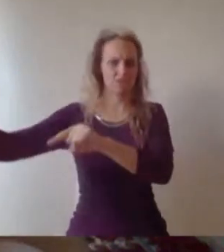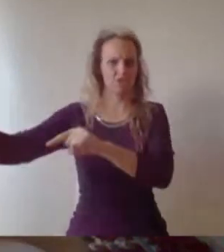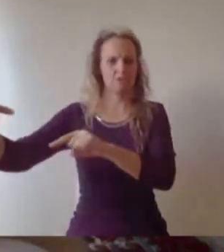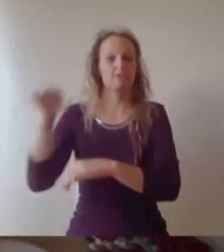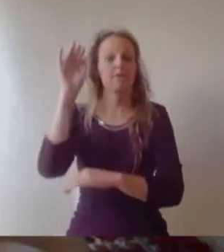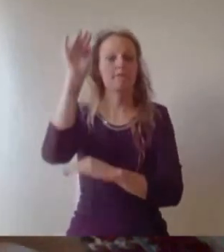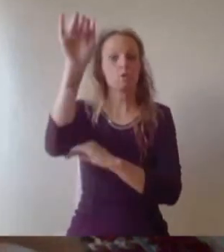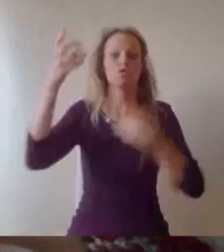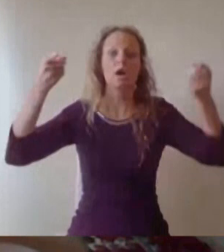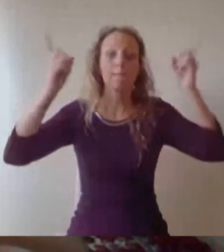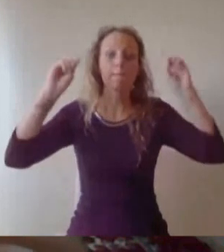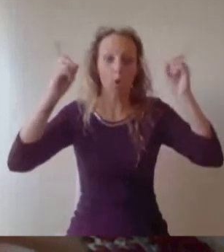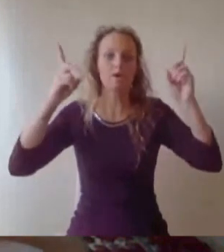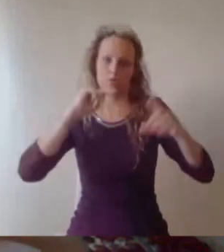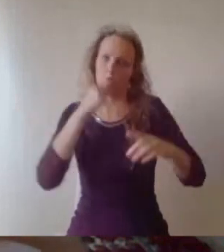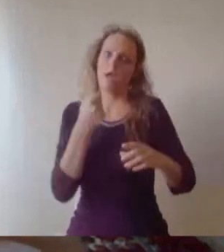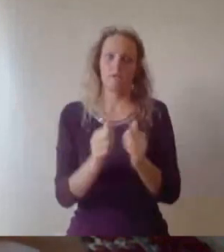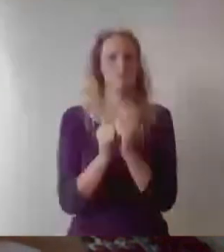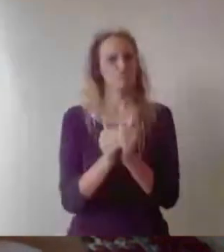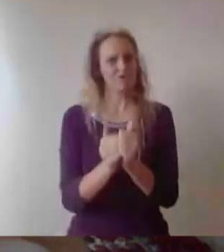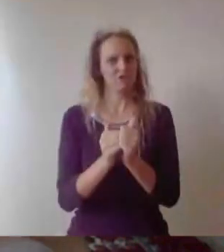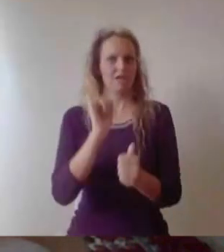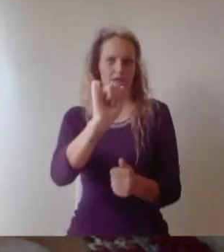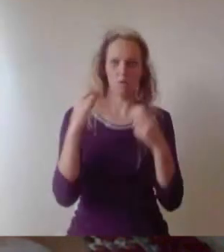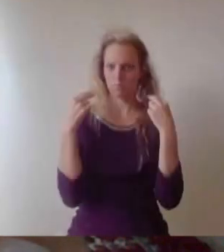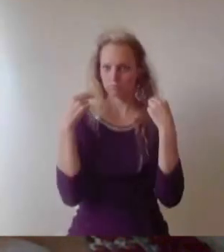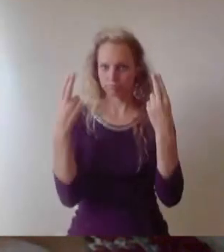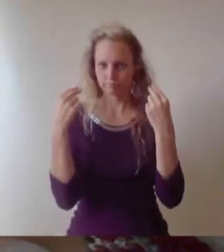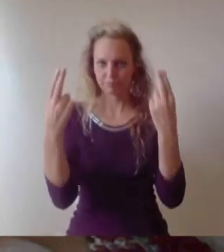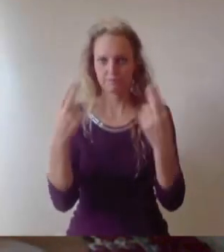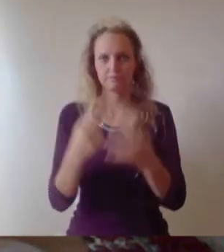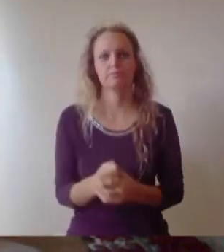to recent events that's to be commended Bristol students have offered